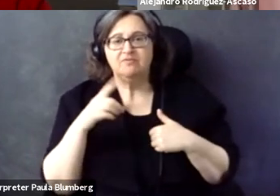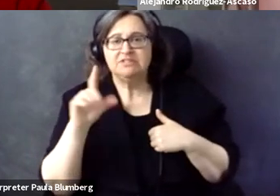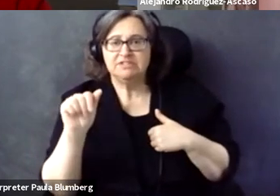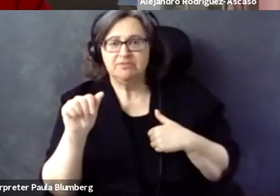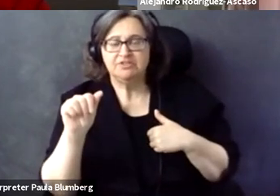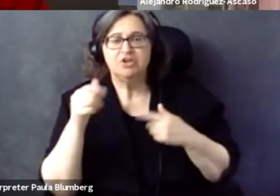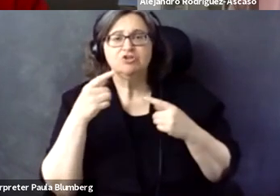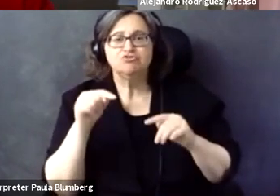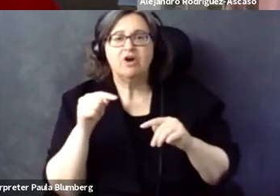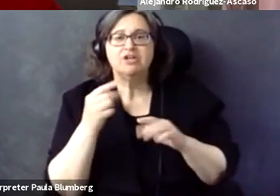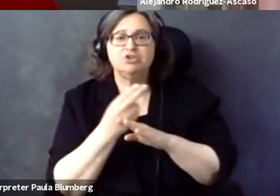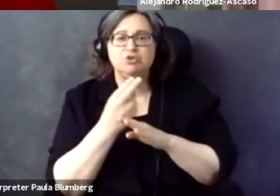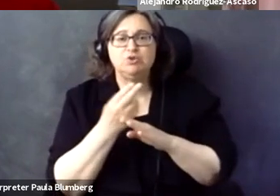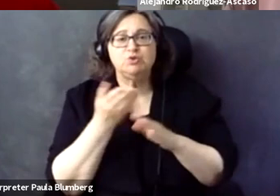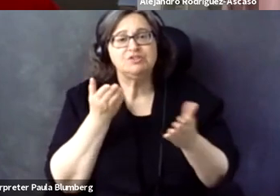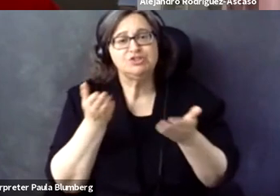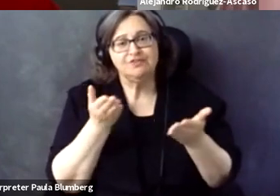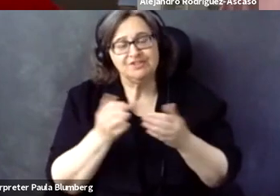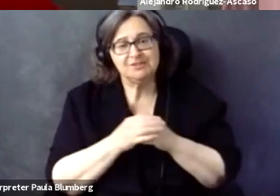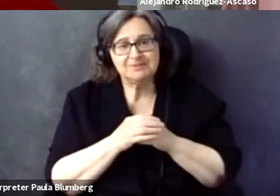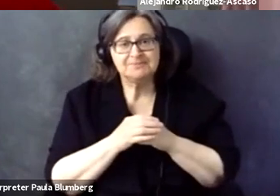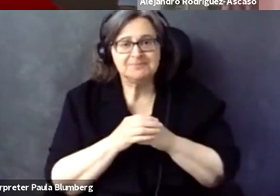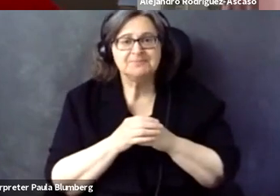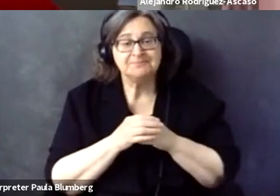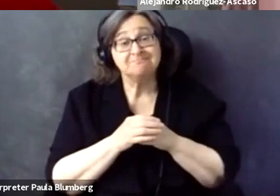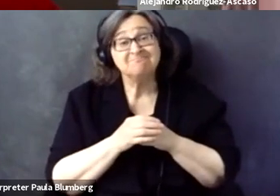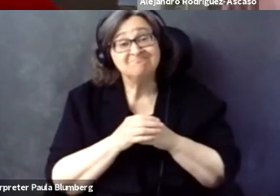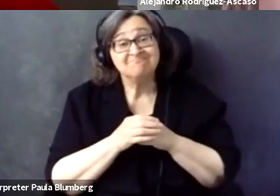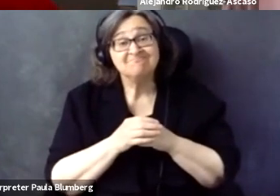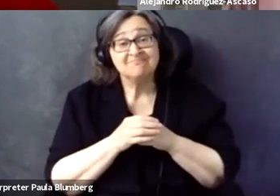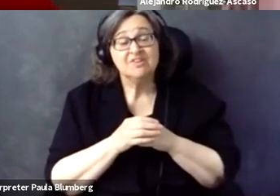think, had the right impact for people with disabilities trying